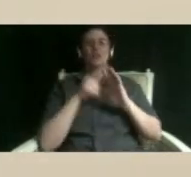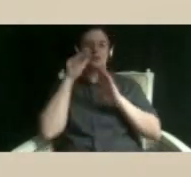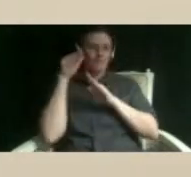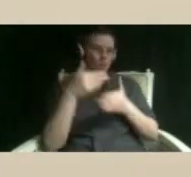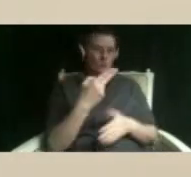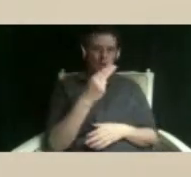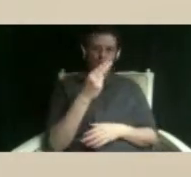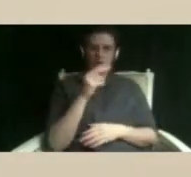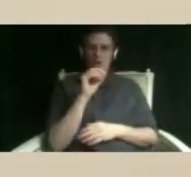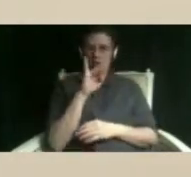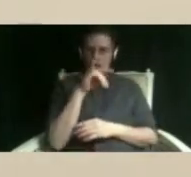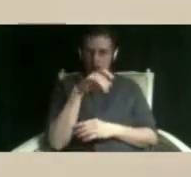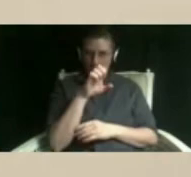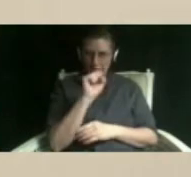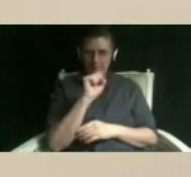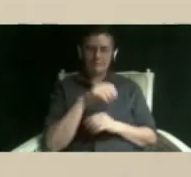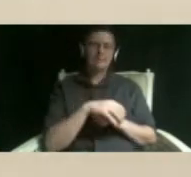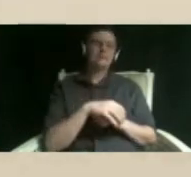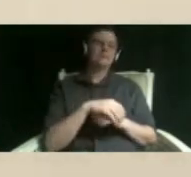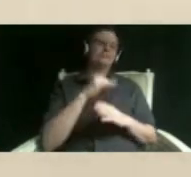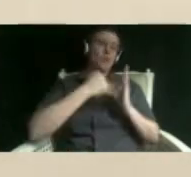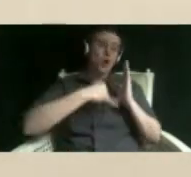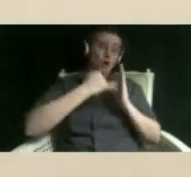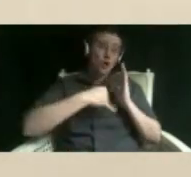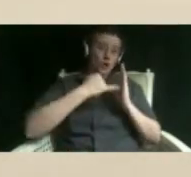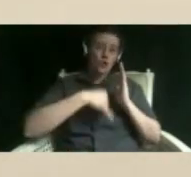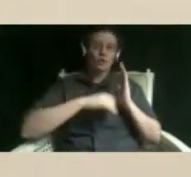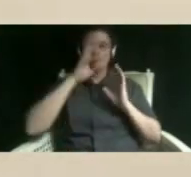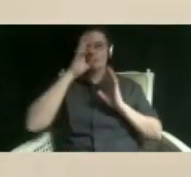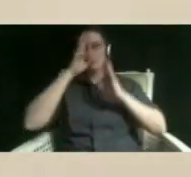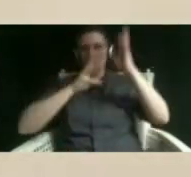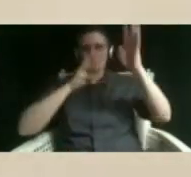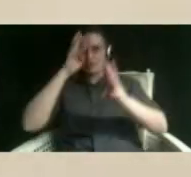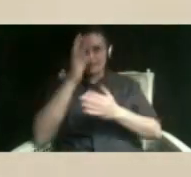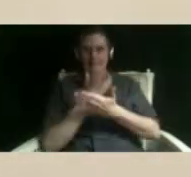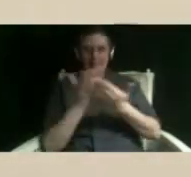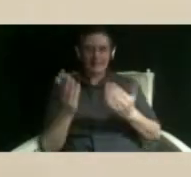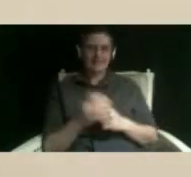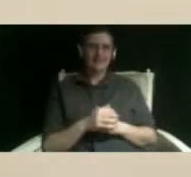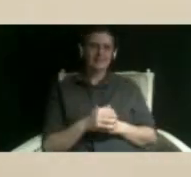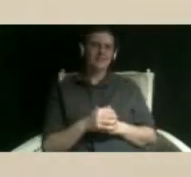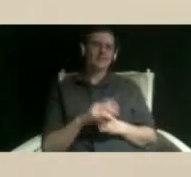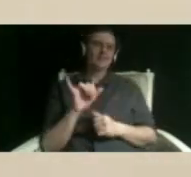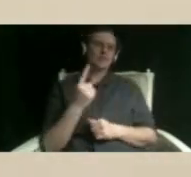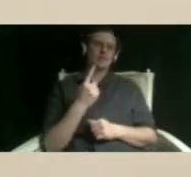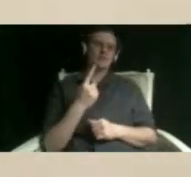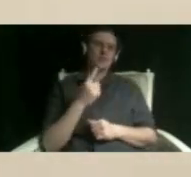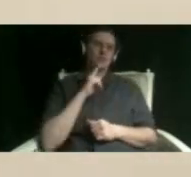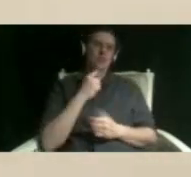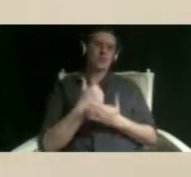and just things like that like creating things um which is something that really helped me um